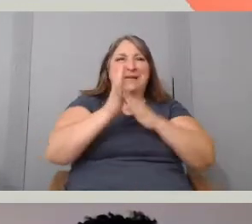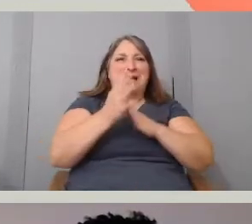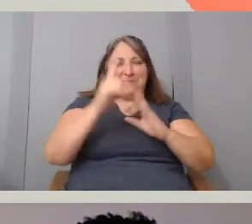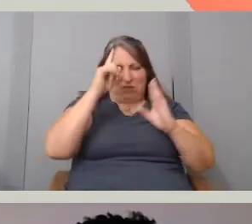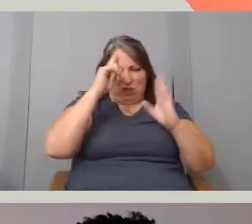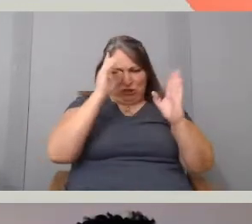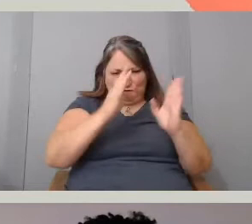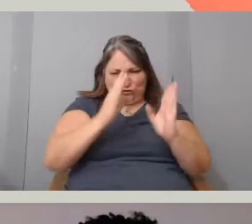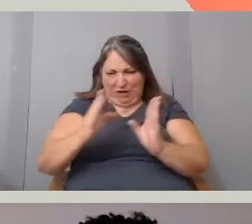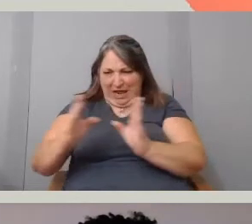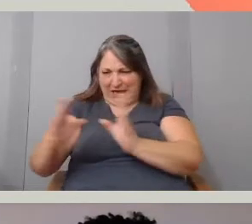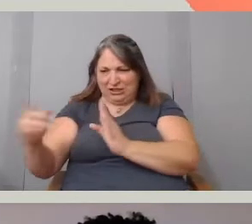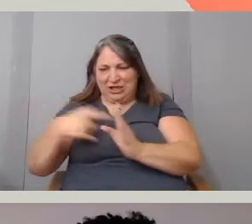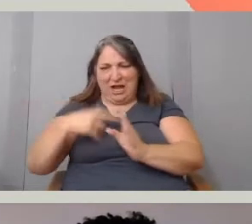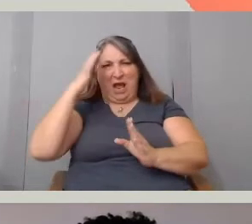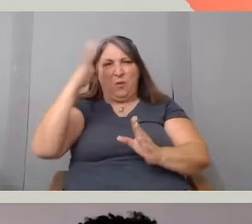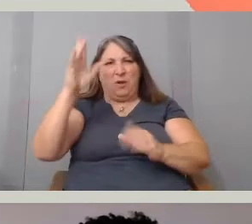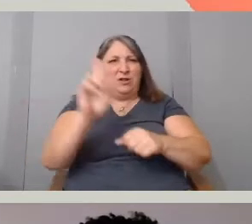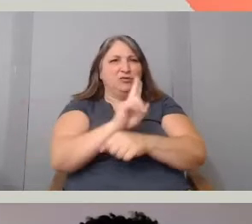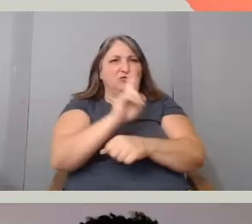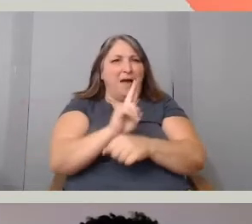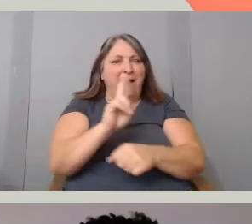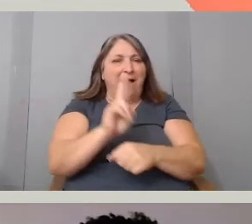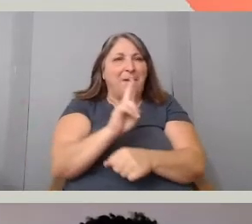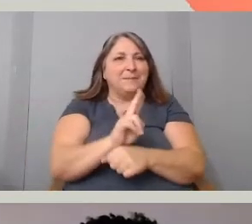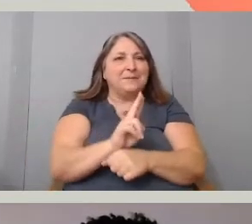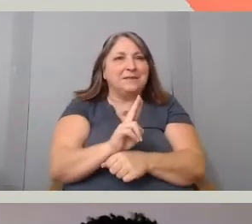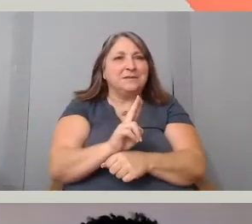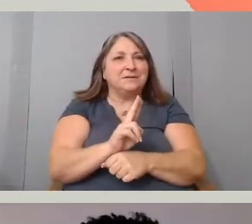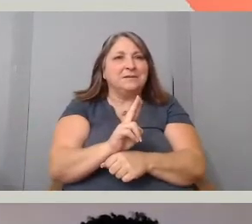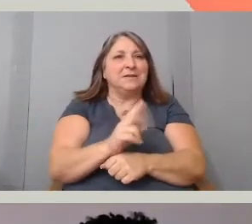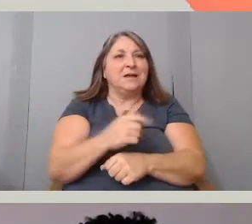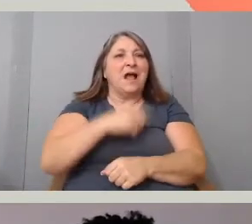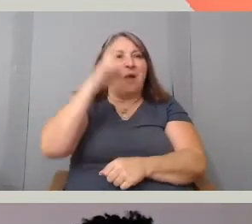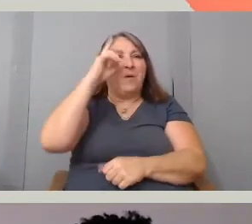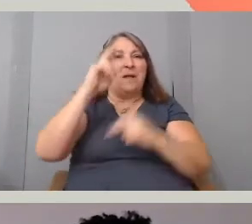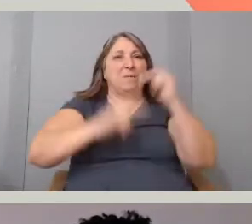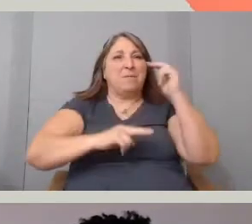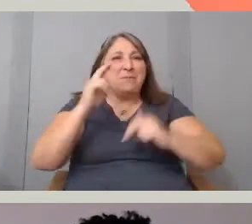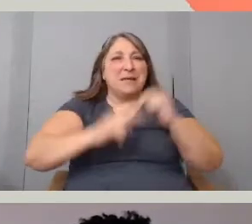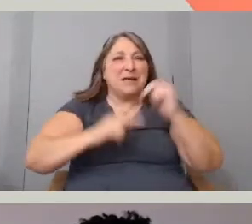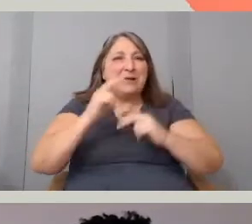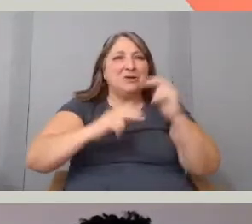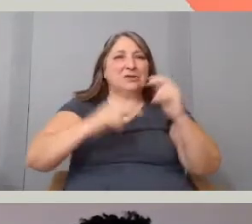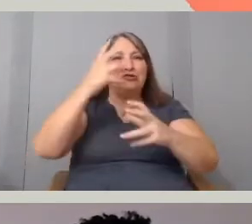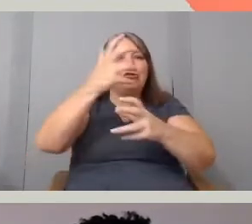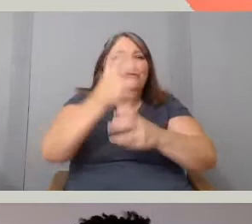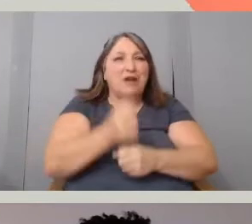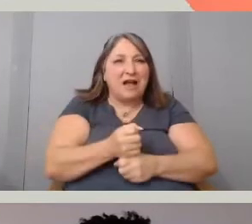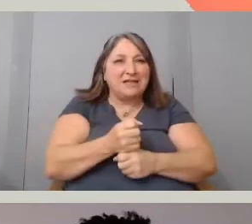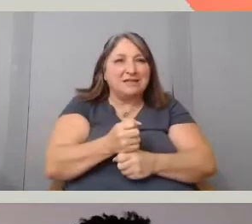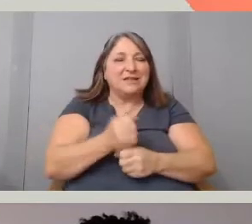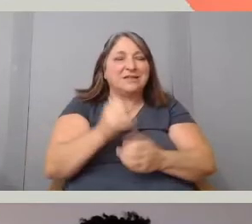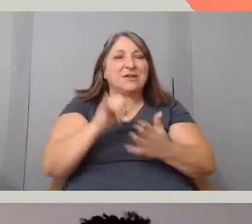So I'm going to build trust with these guys so that I can take their stories,